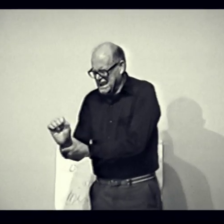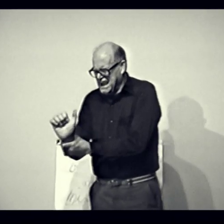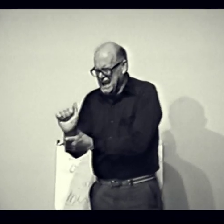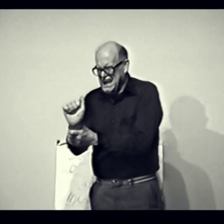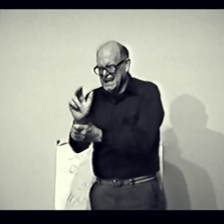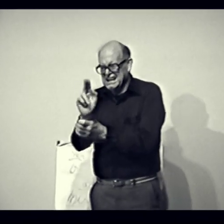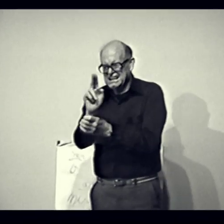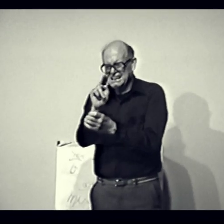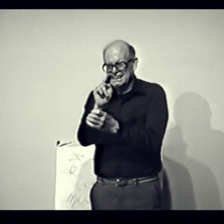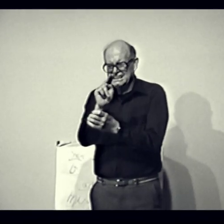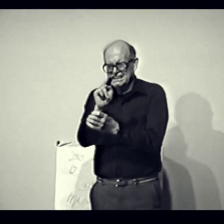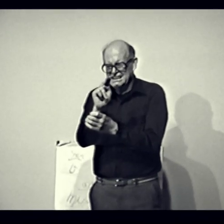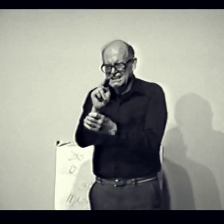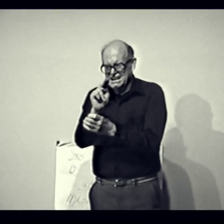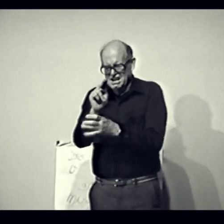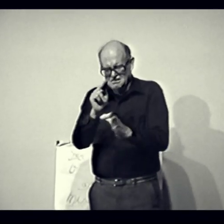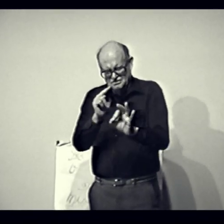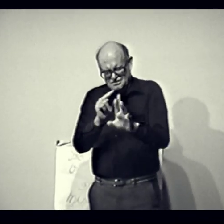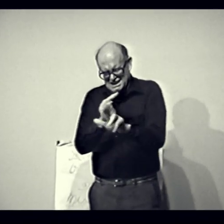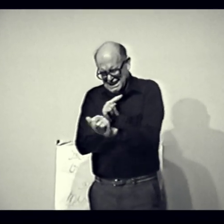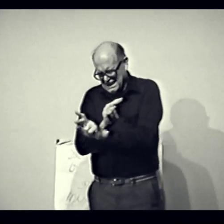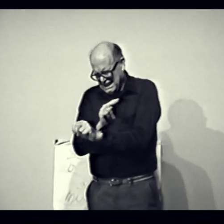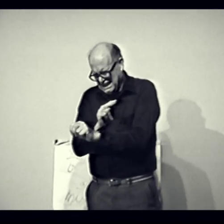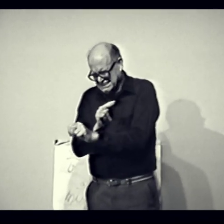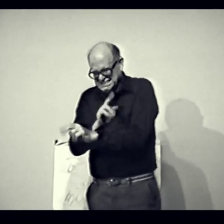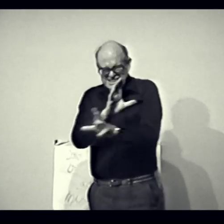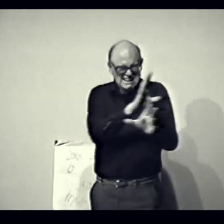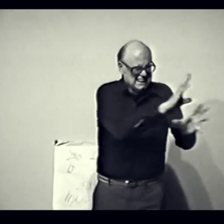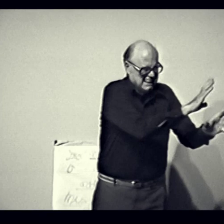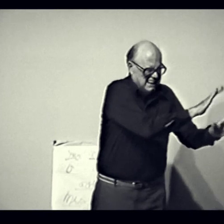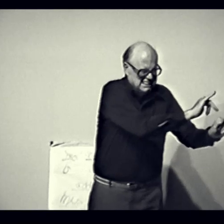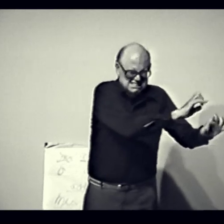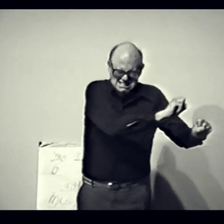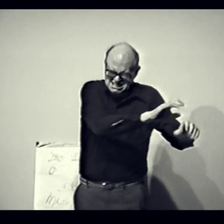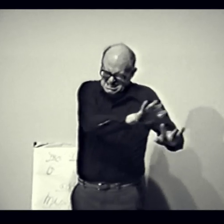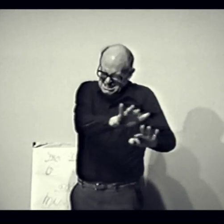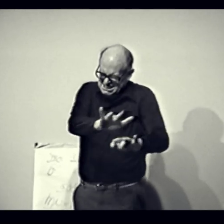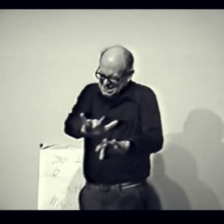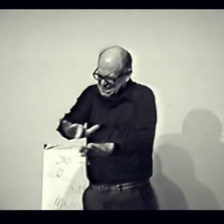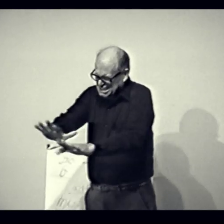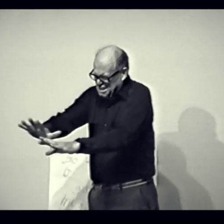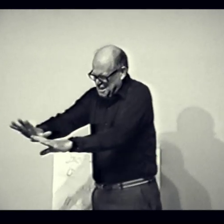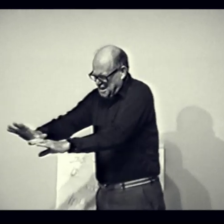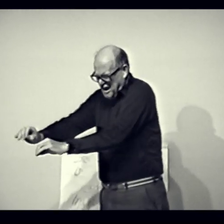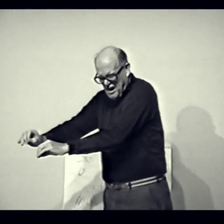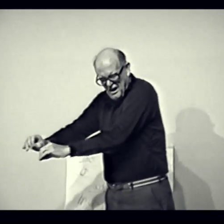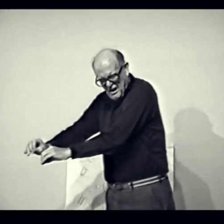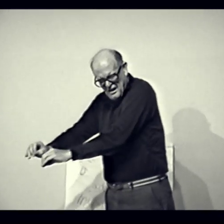San... ...Fran... ...Cisco!